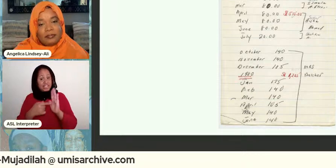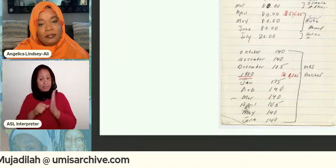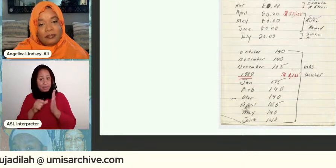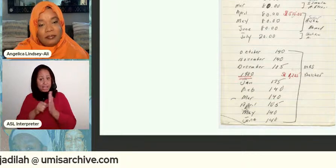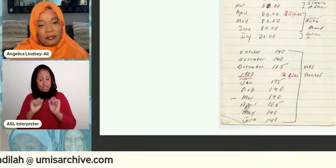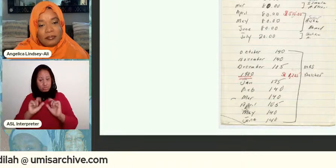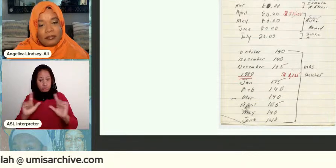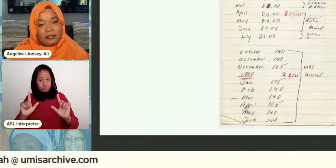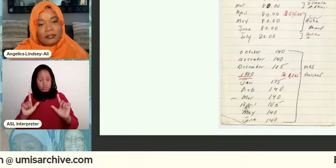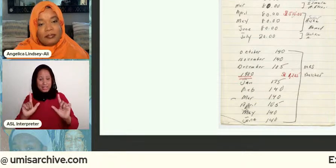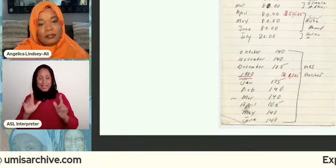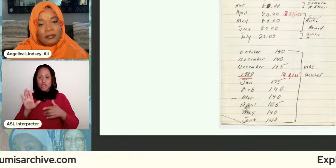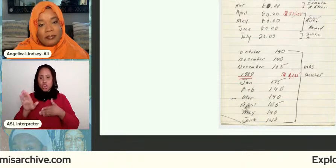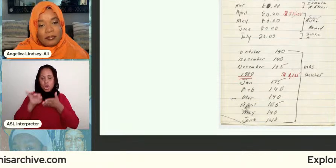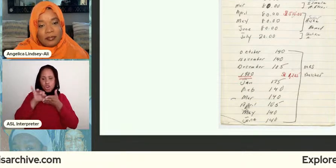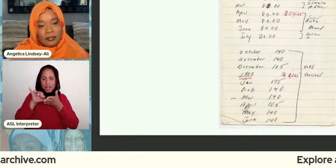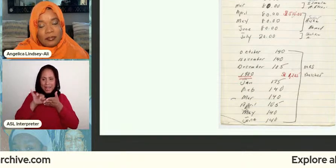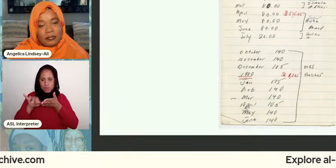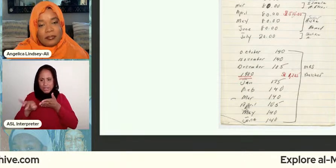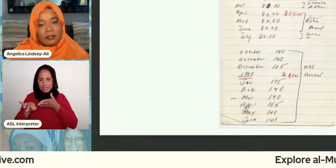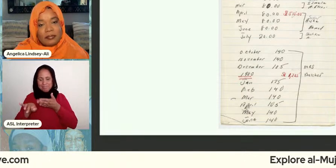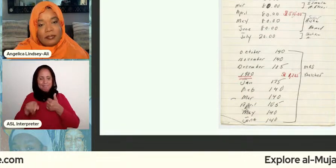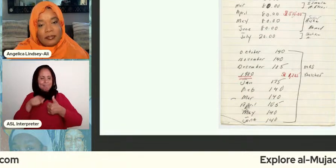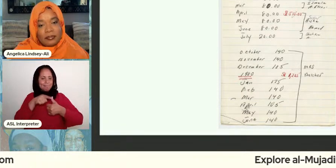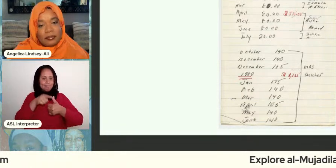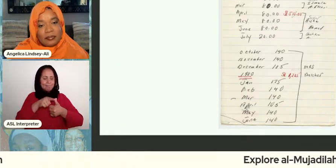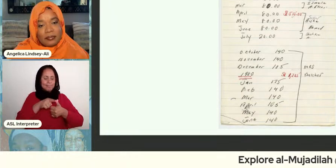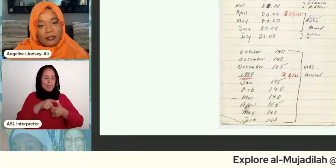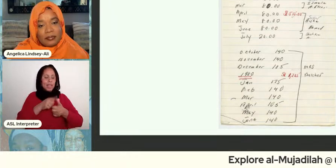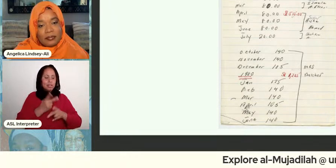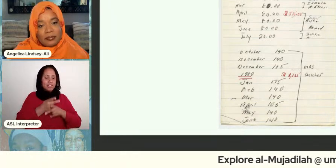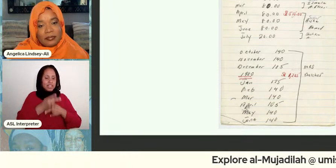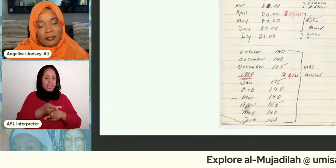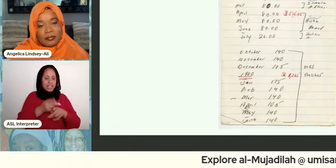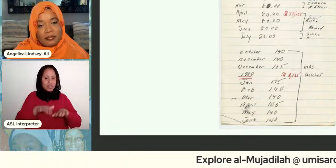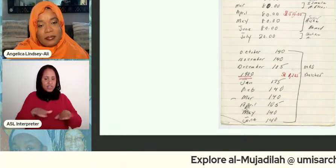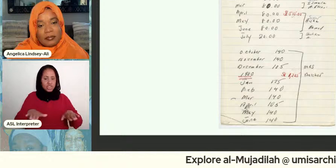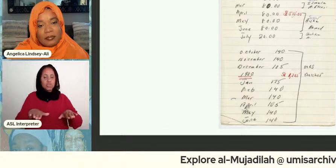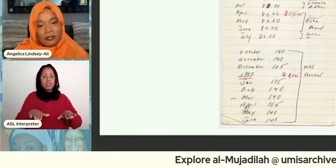an accounting of like babysitting and you know the babysitting costs and pampers and diapers all